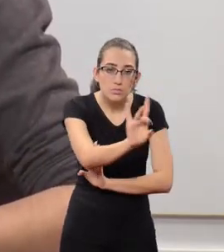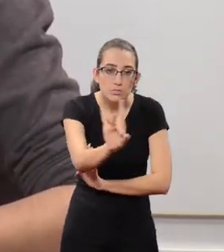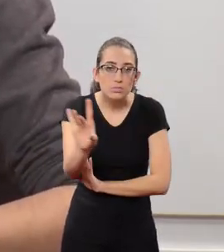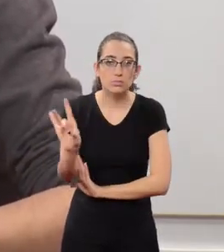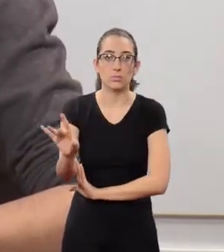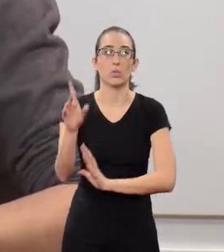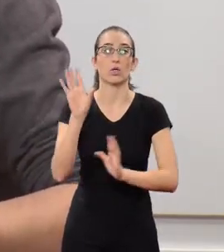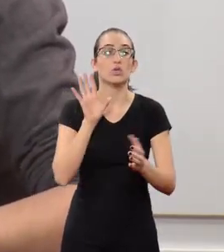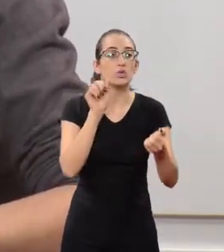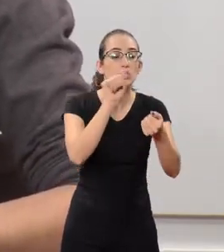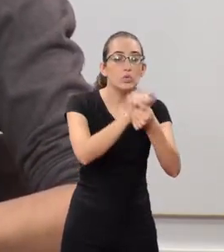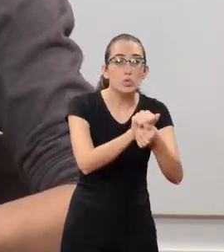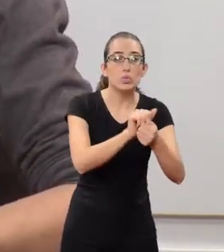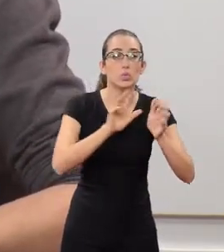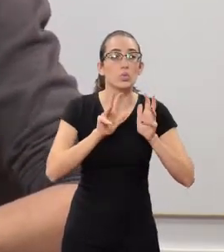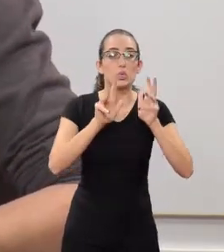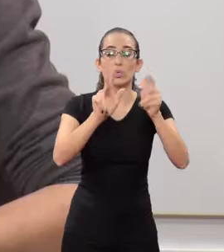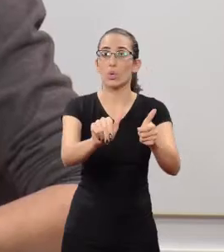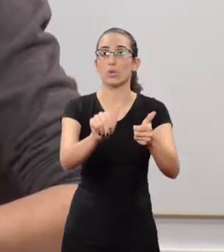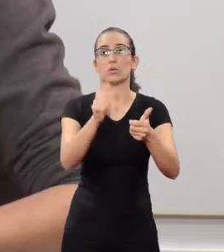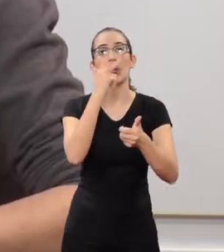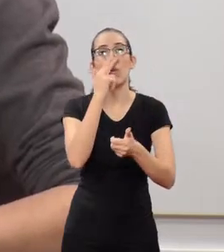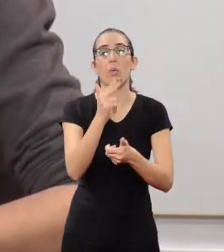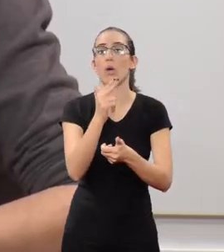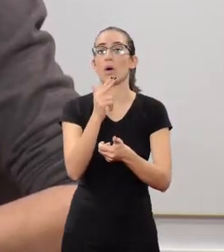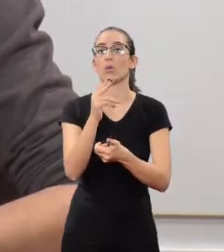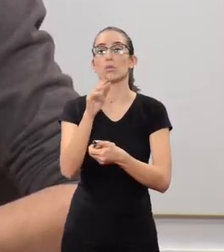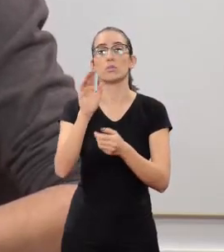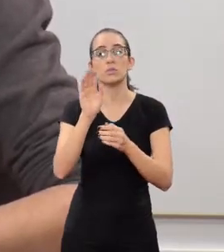This is something that is behind every device.